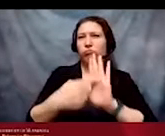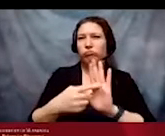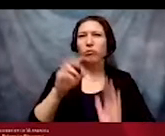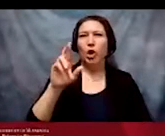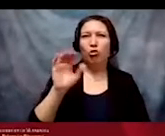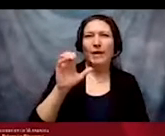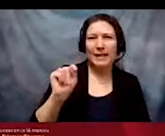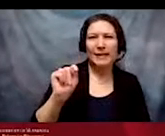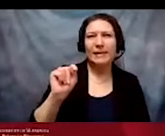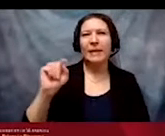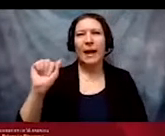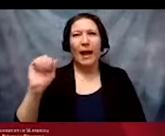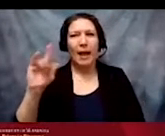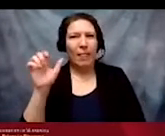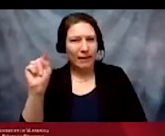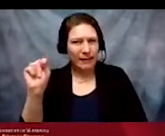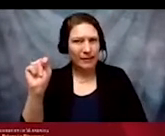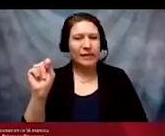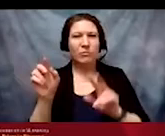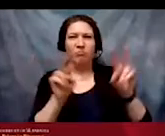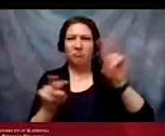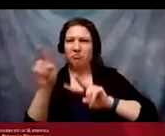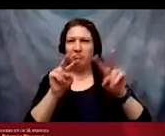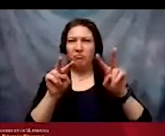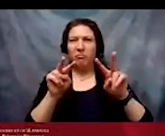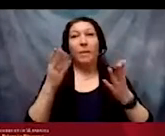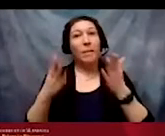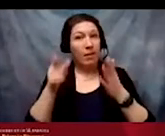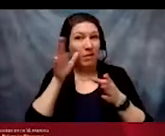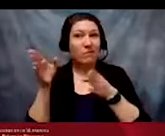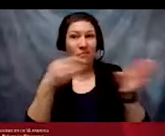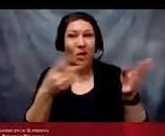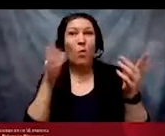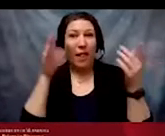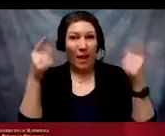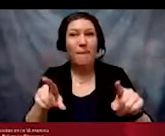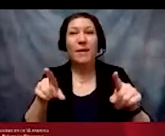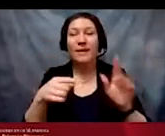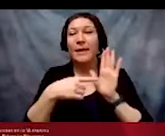You might spot detours happening in the examples so feel